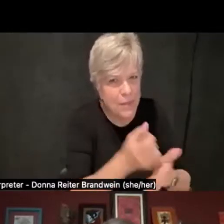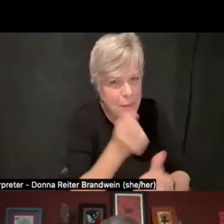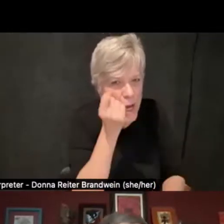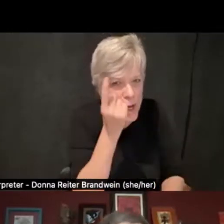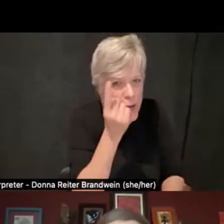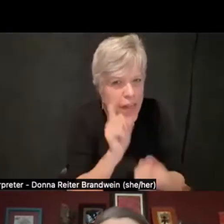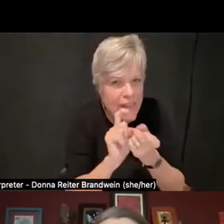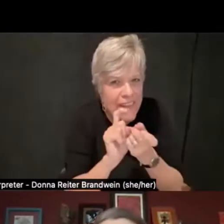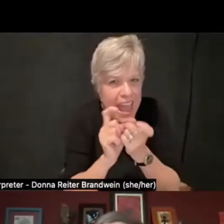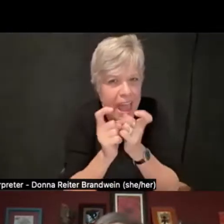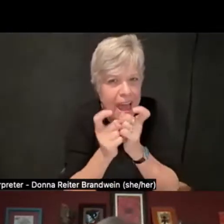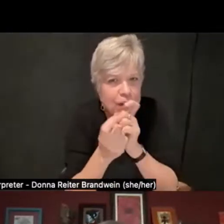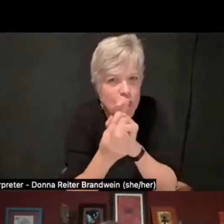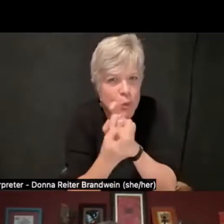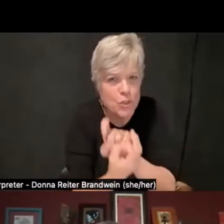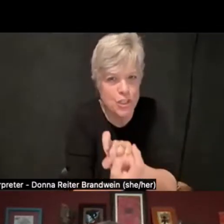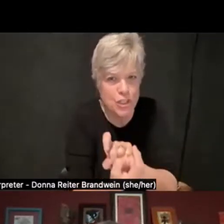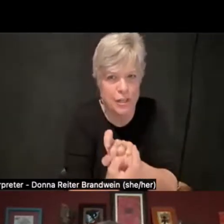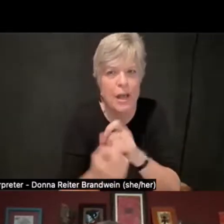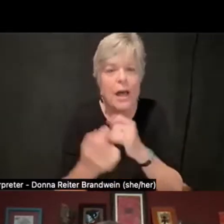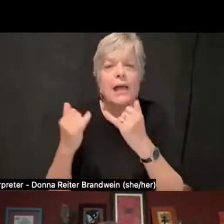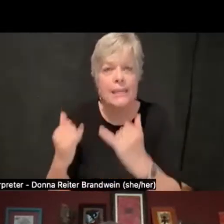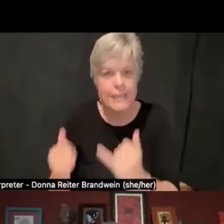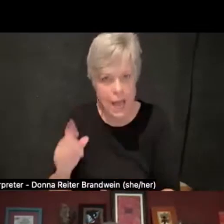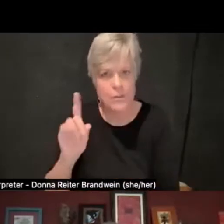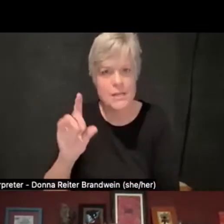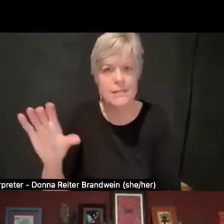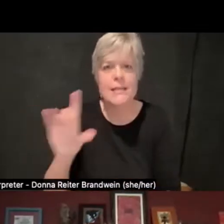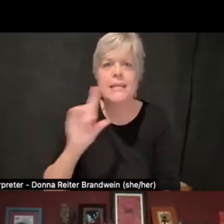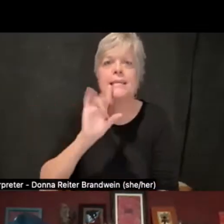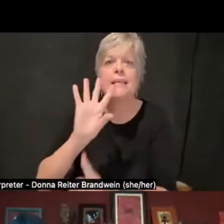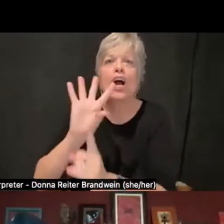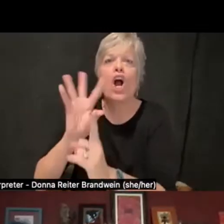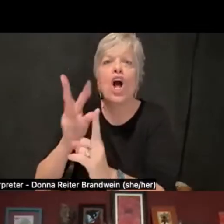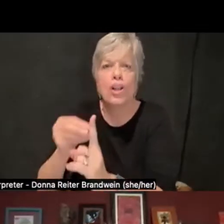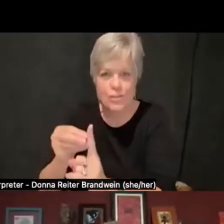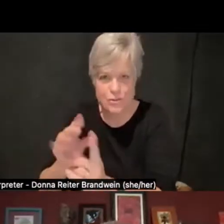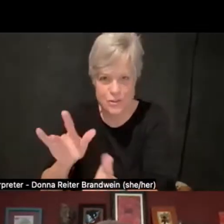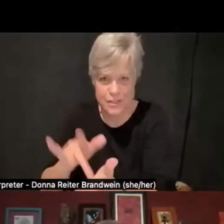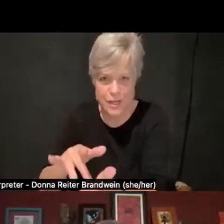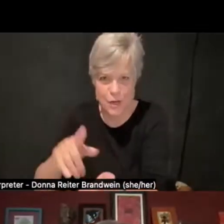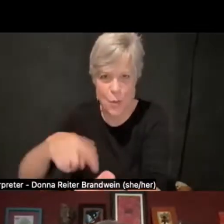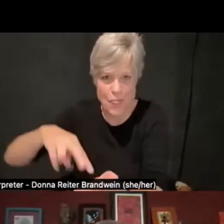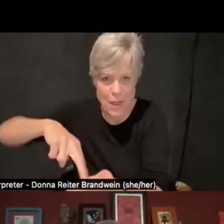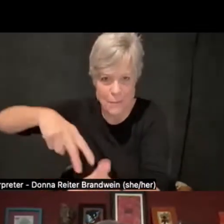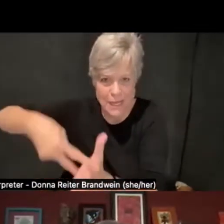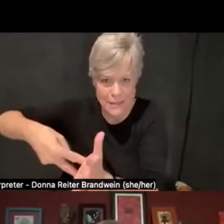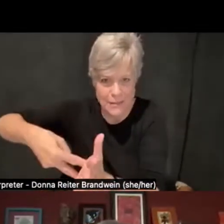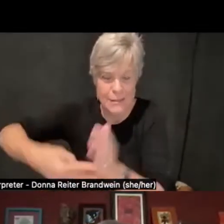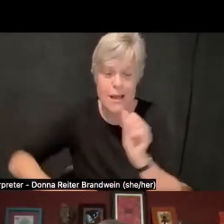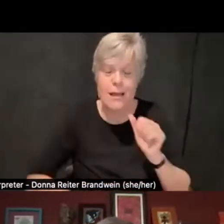of now we are a cultural center and what that really means, because the majority of faculty really engage with us